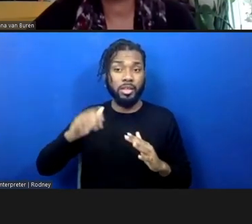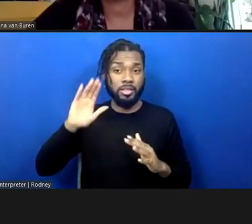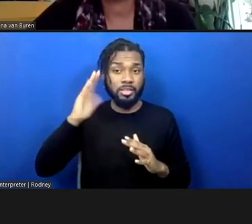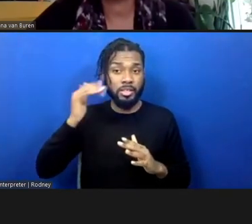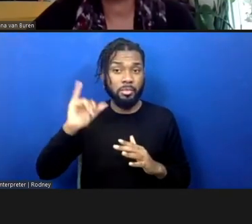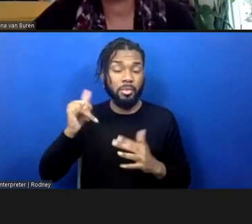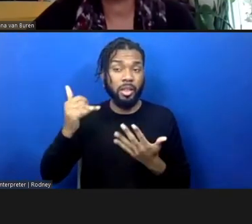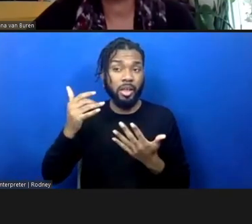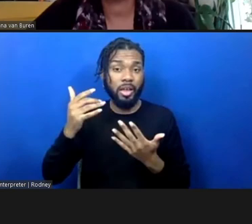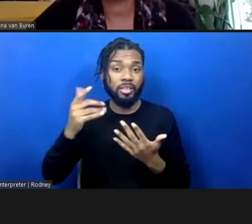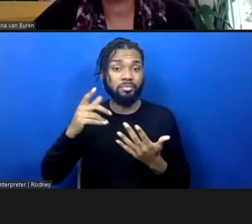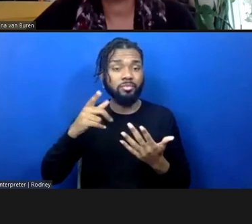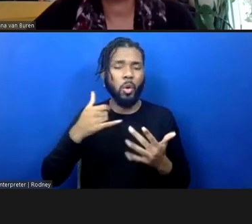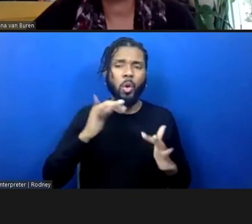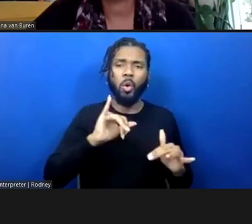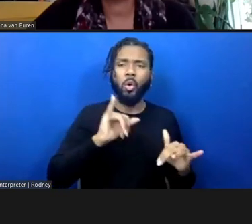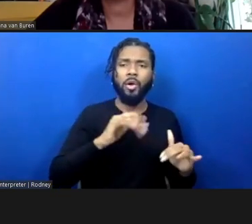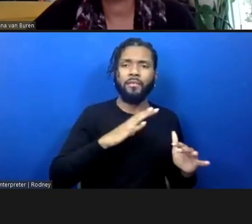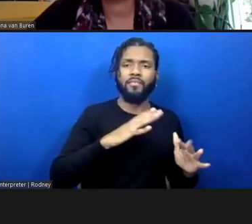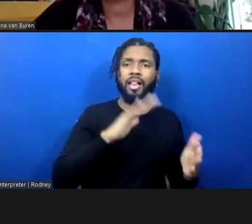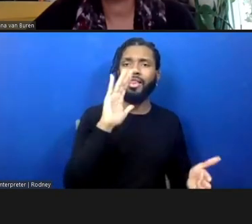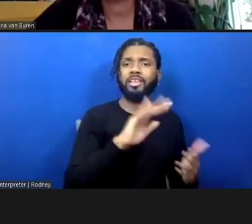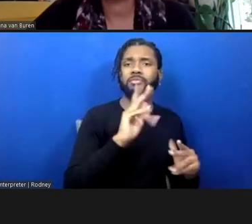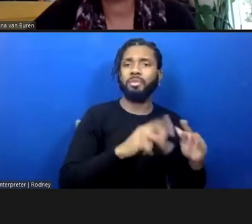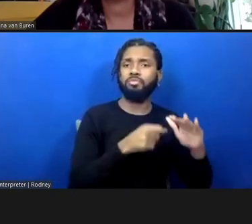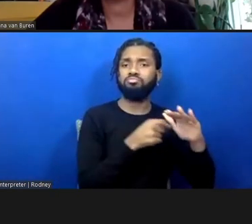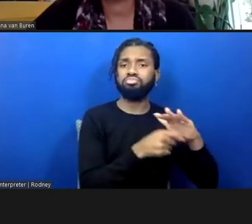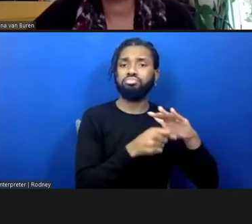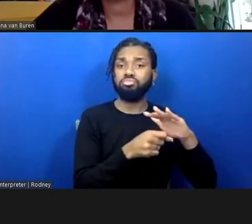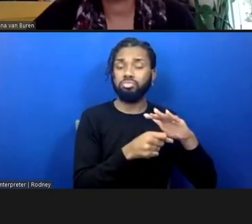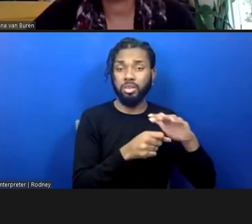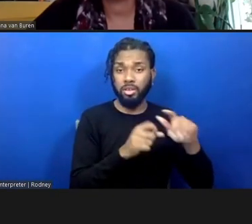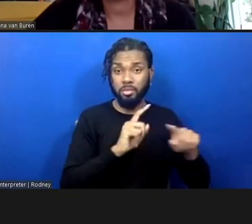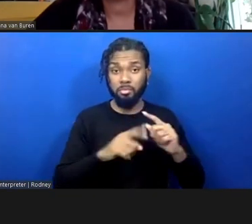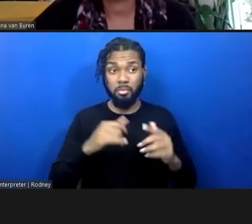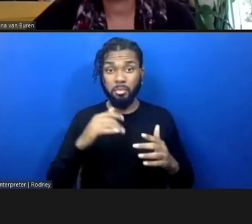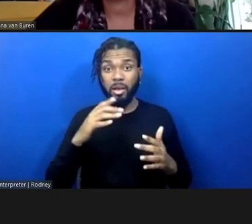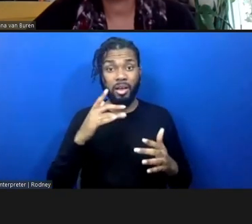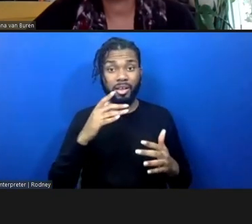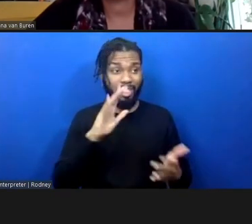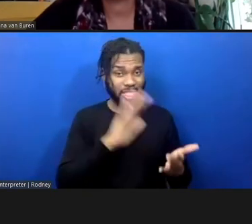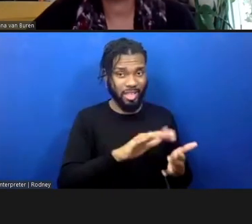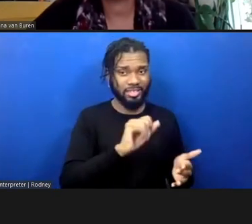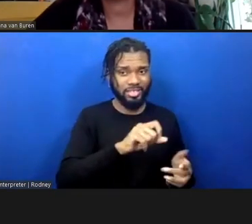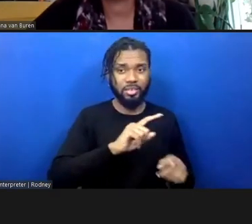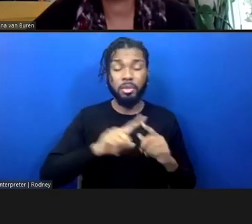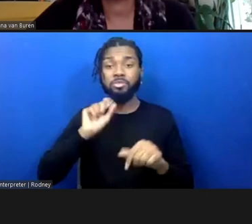people inside detention, but what it actually does is create many more